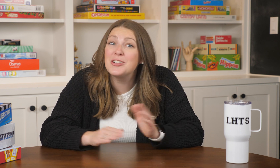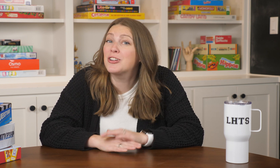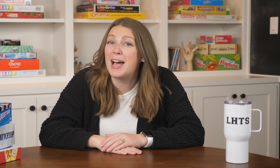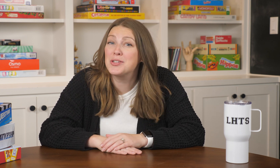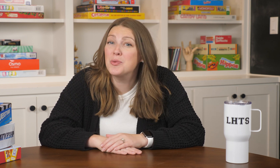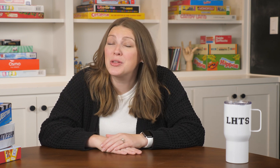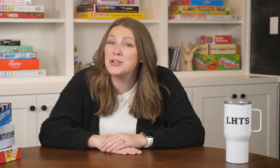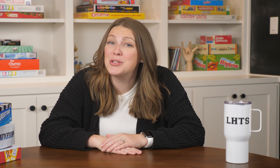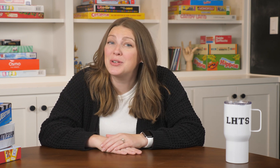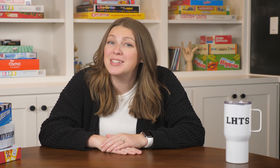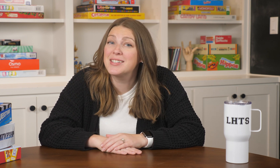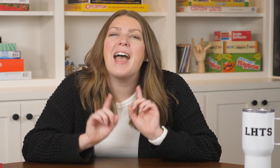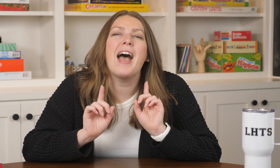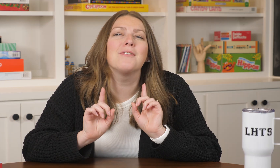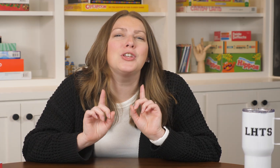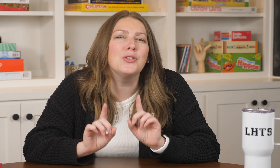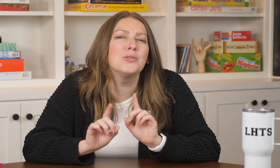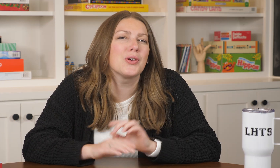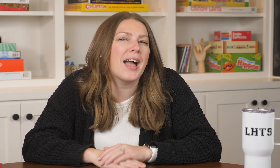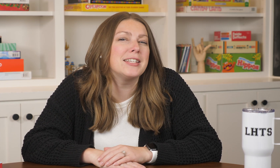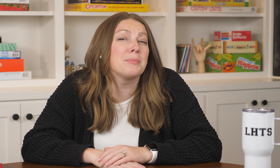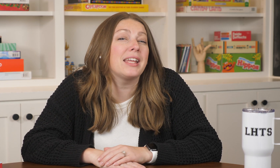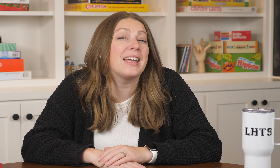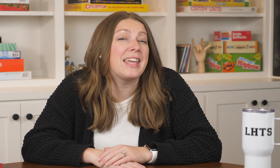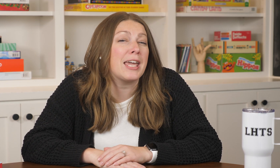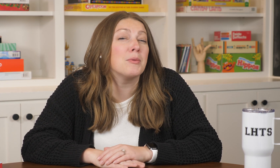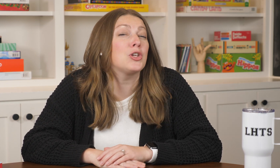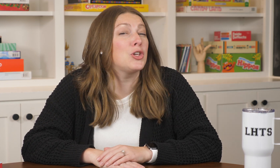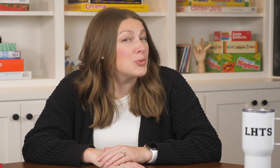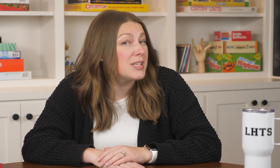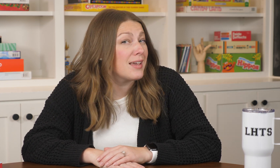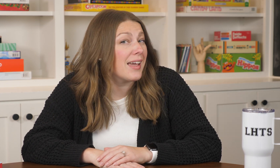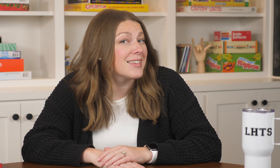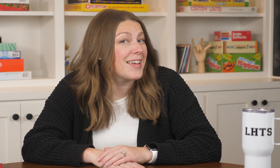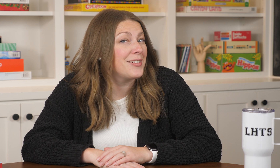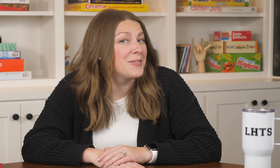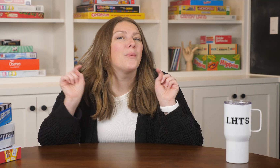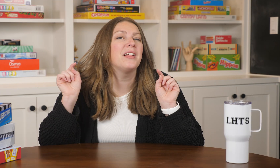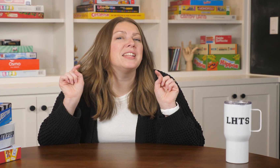your classroom with your students? Have you tried to play a game using ASL? Well